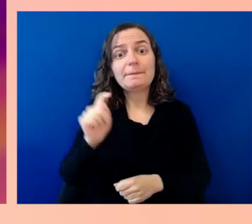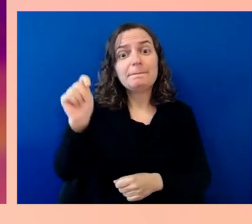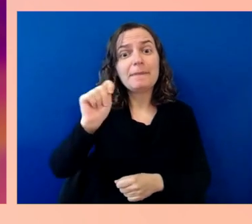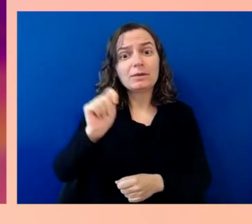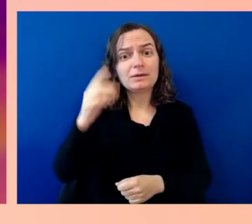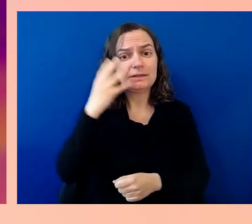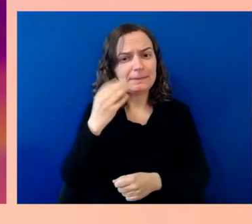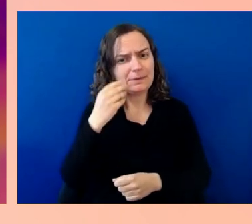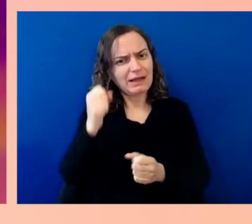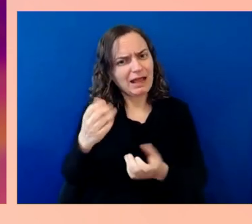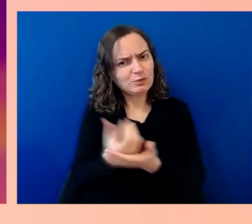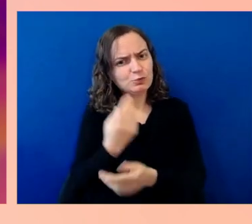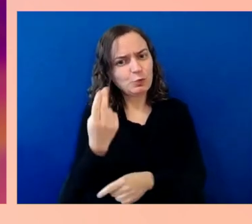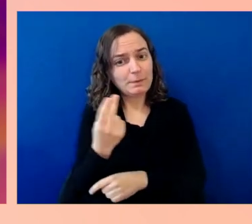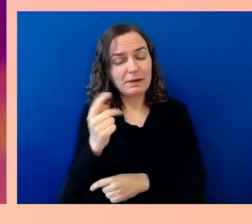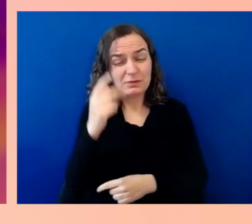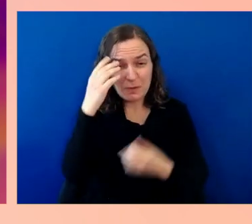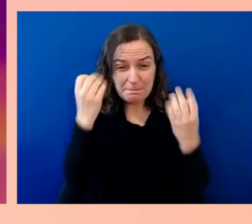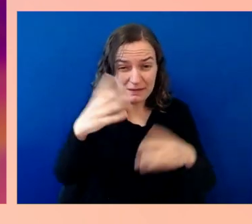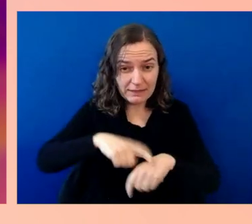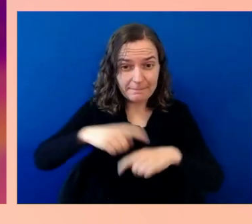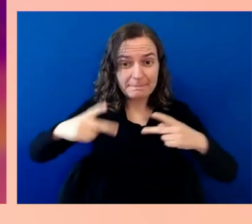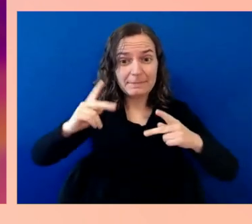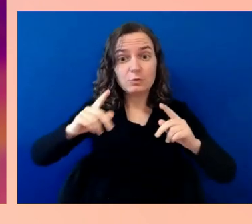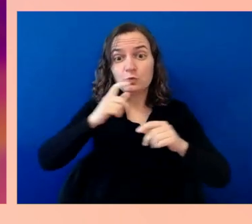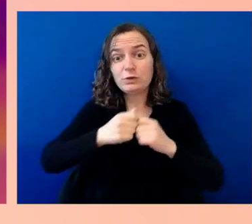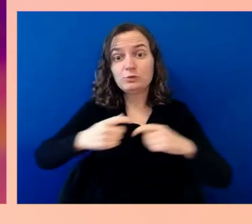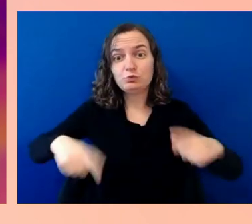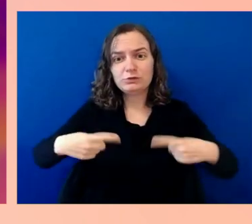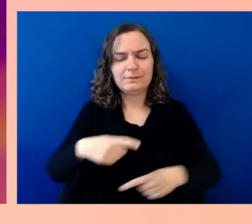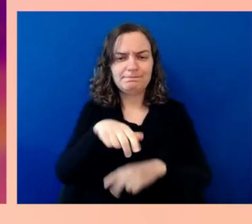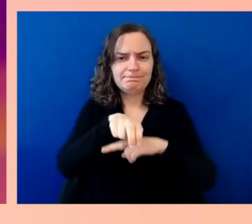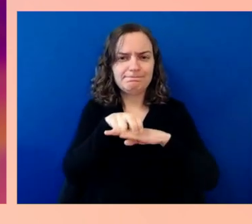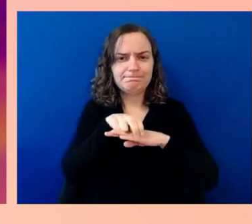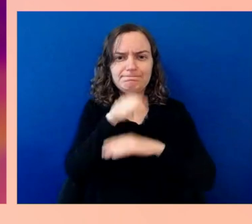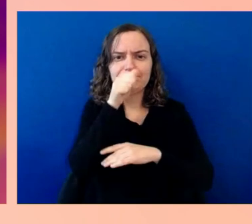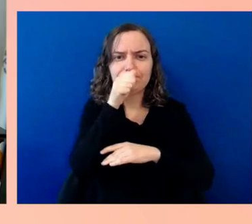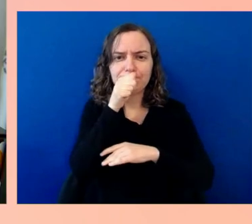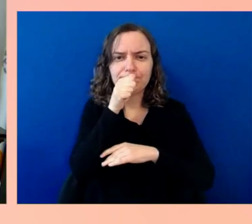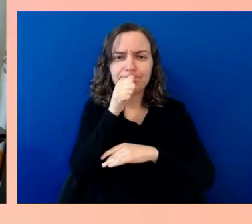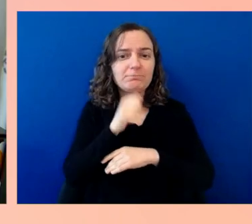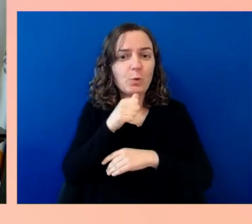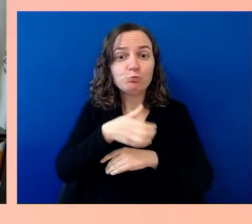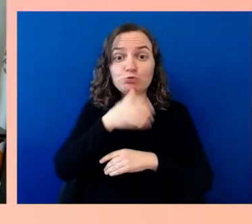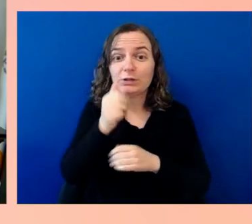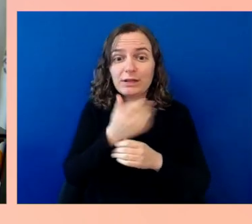adequate accessible lavatories on board. We're launching a rulemaking to help